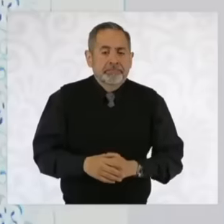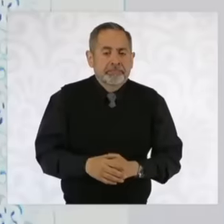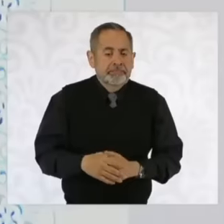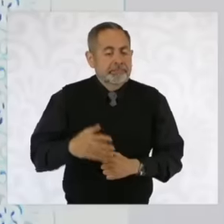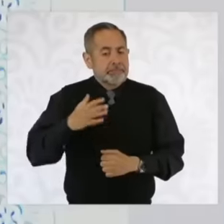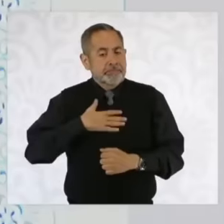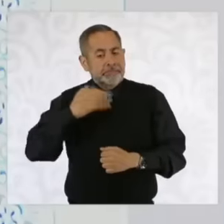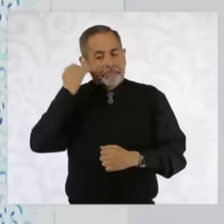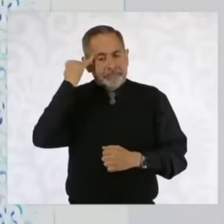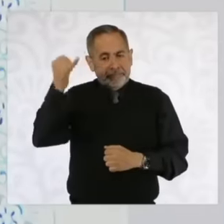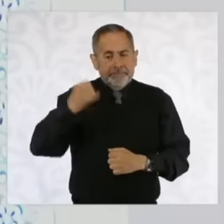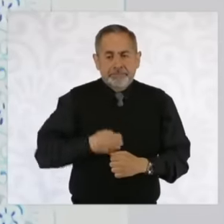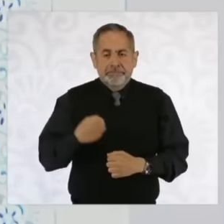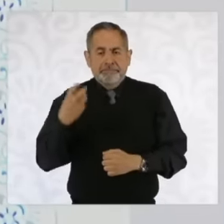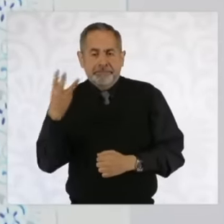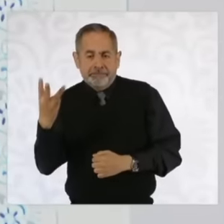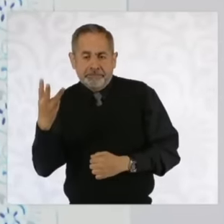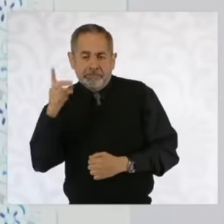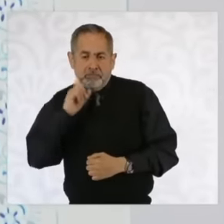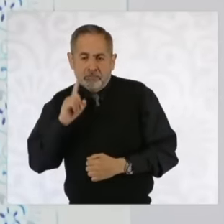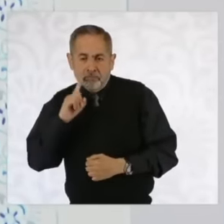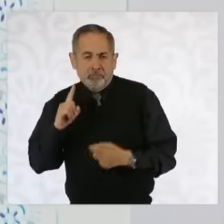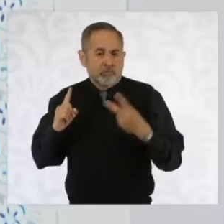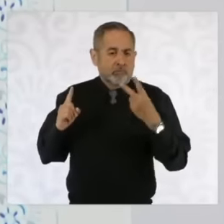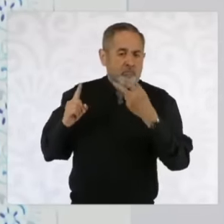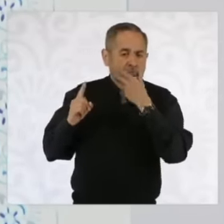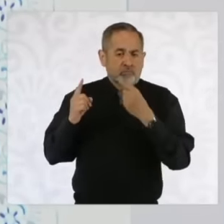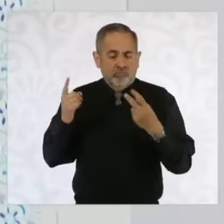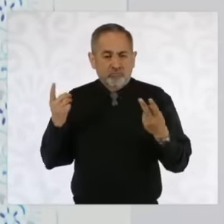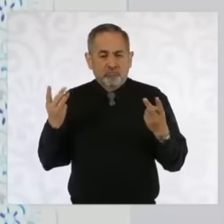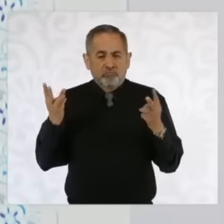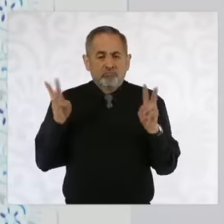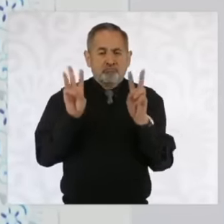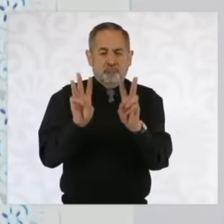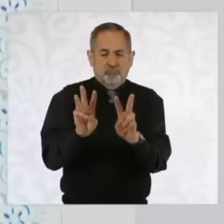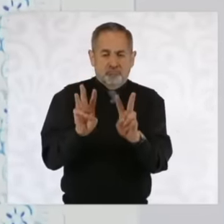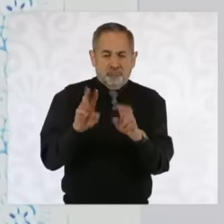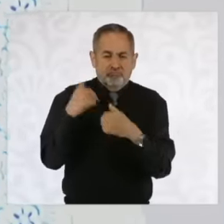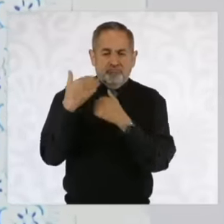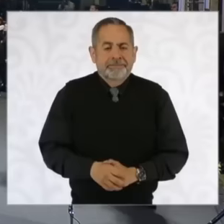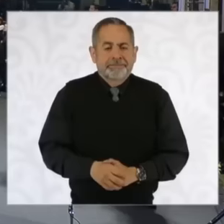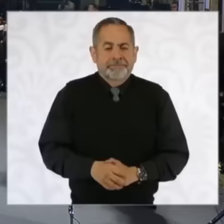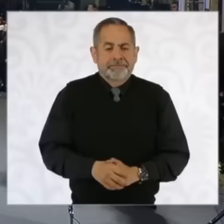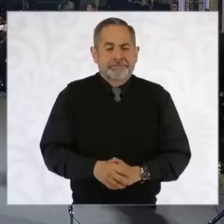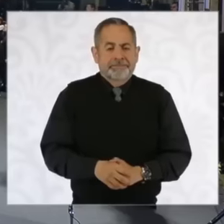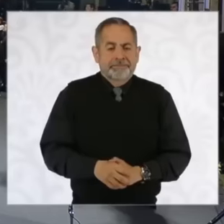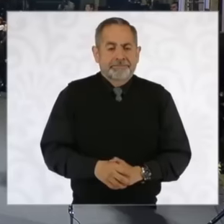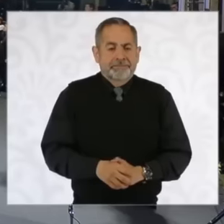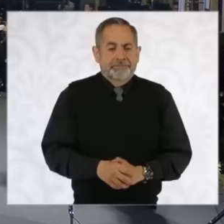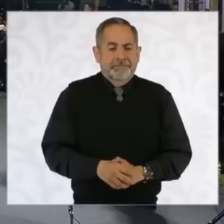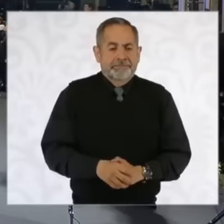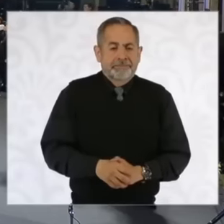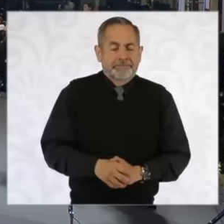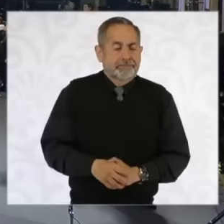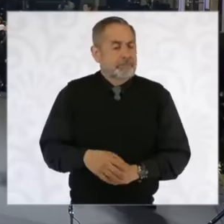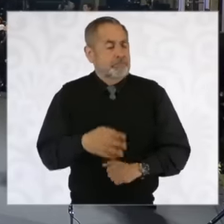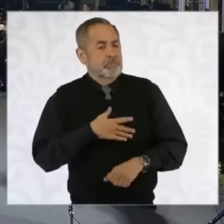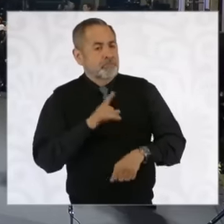there are three women and two men So We are going to present them Good morning president good